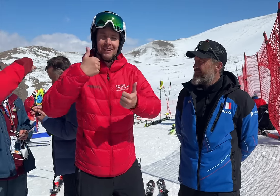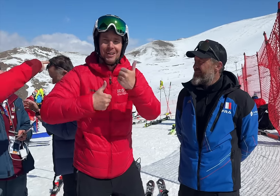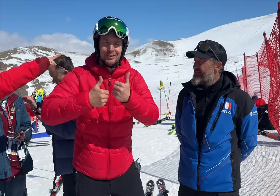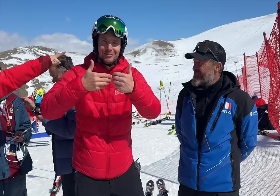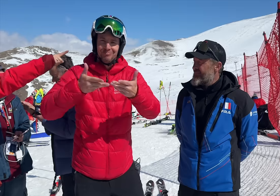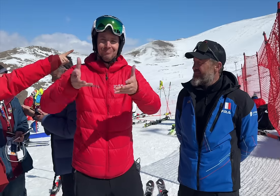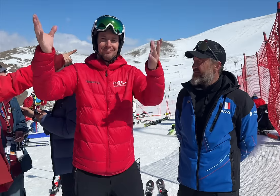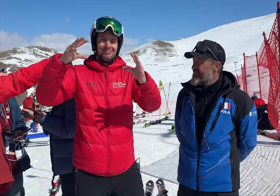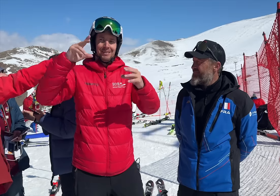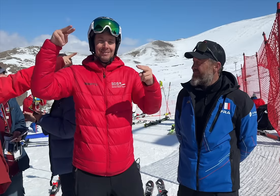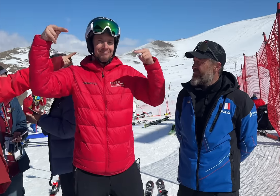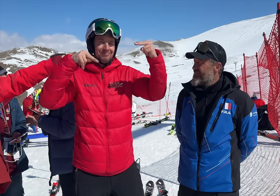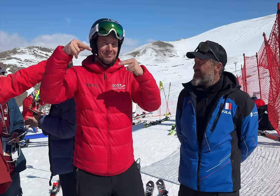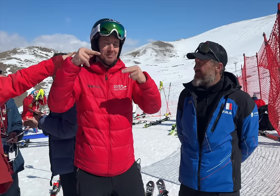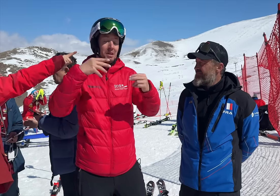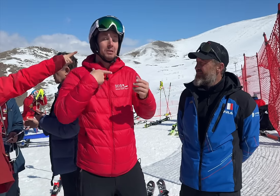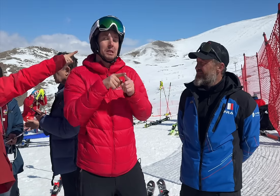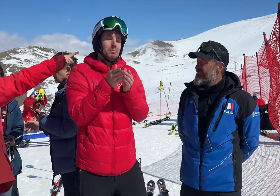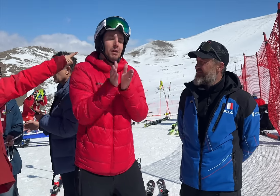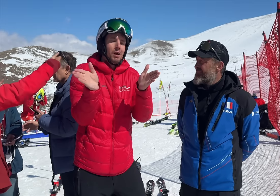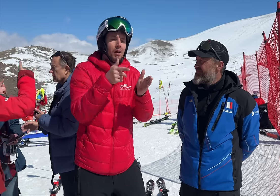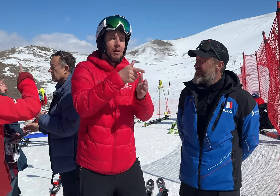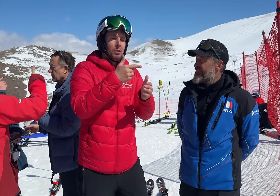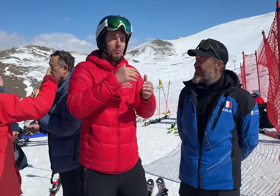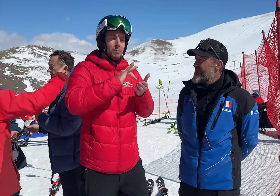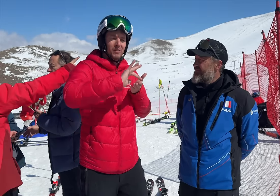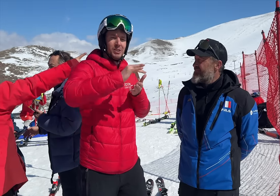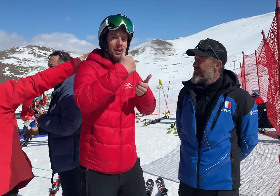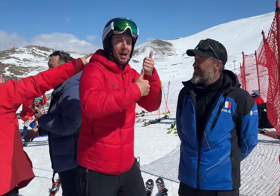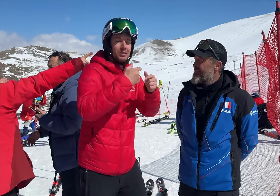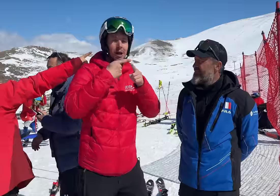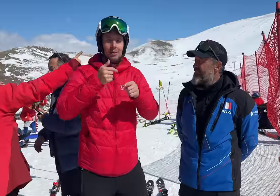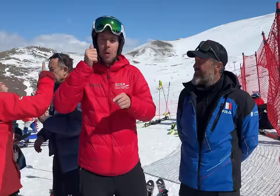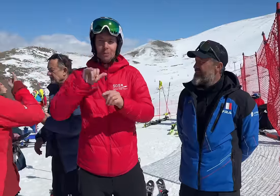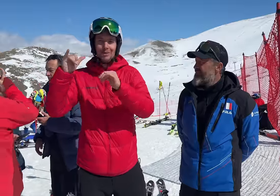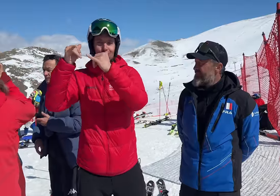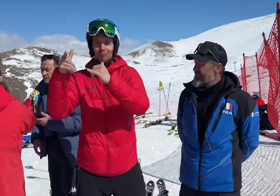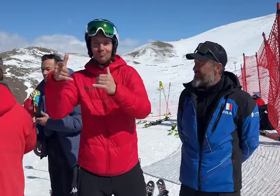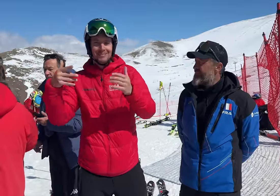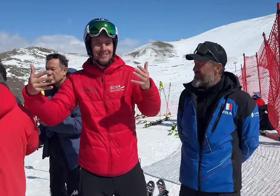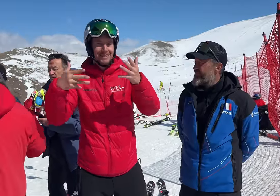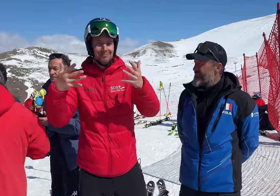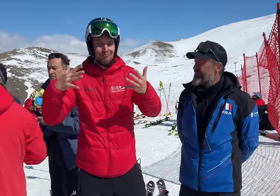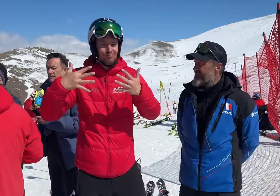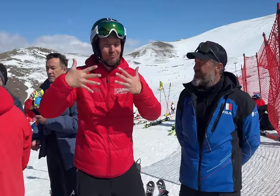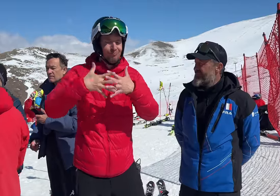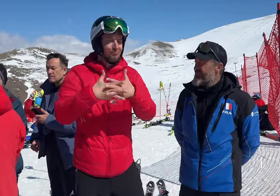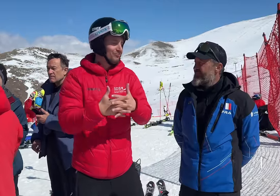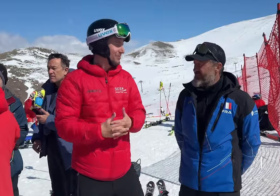and share and give room for professional development for deaf men and women as well as for leisure.